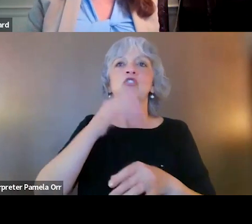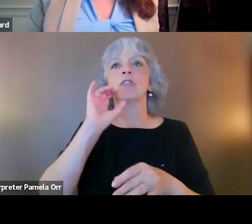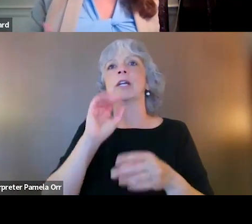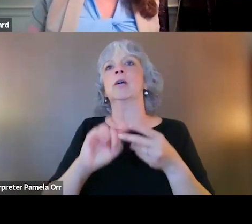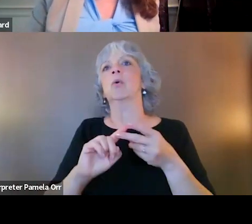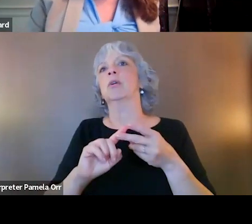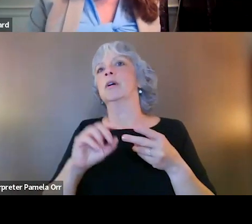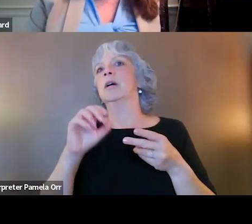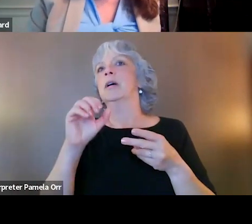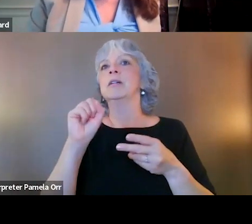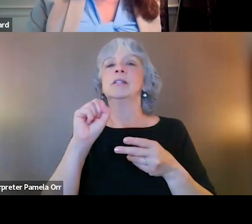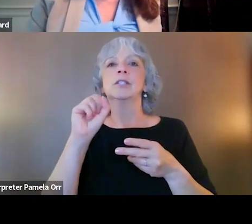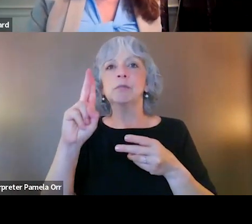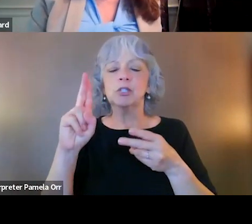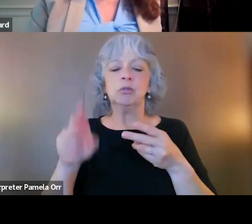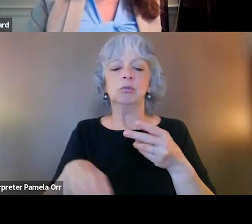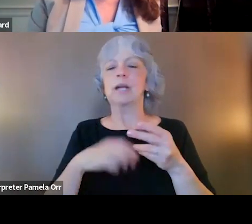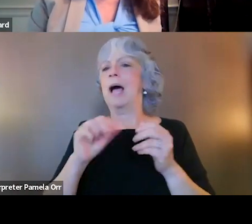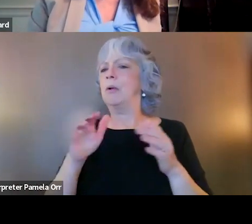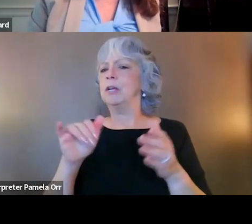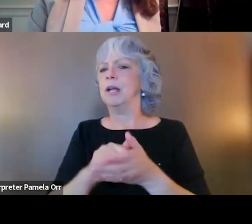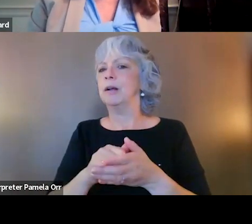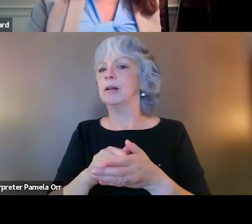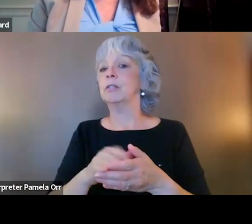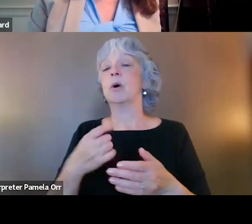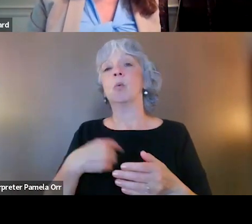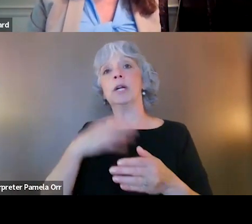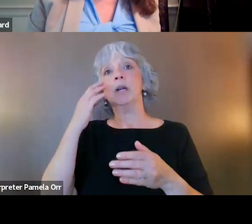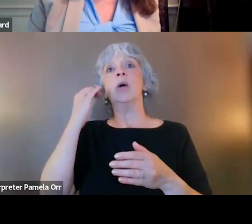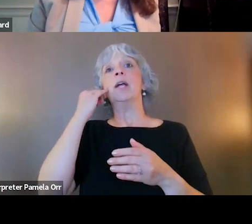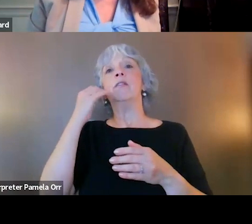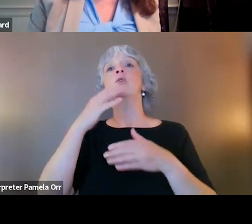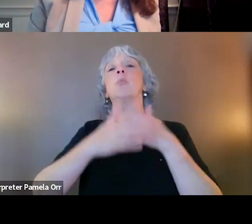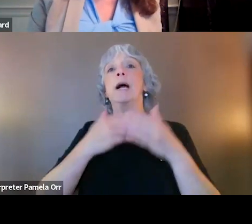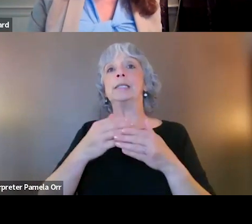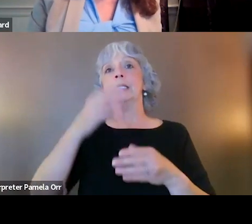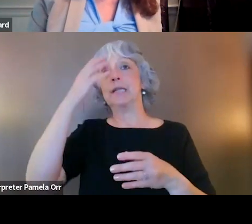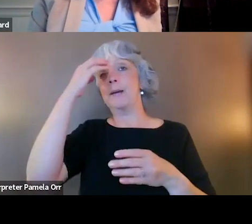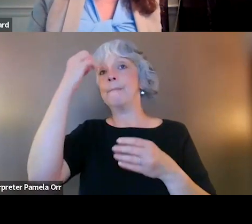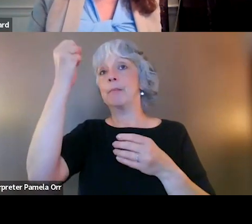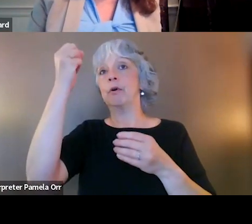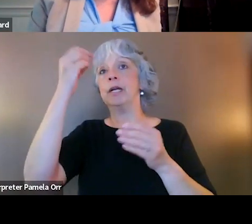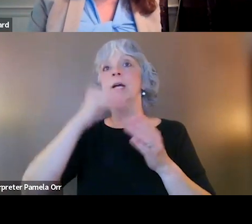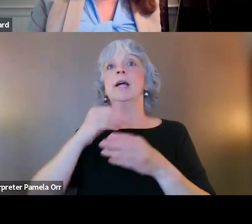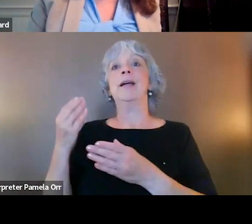How are they doing it? Well, what we know is that when you process a memory and put it away, it is just a memory.